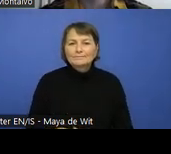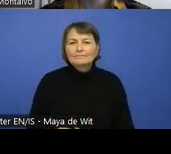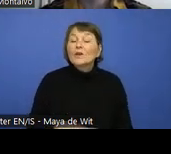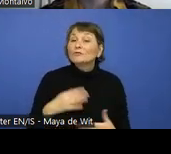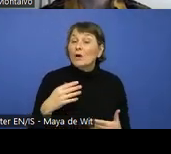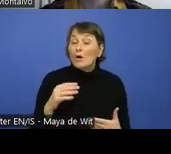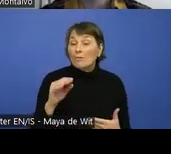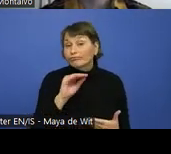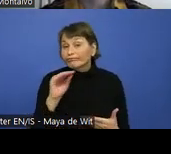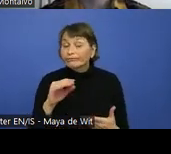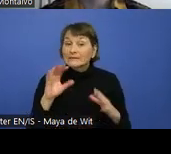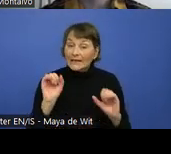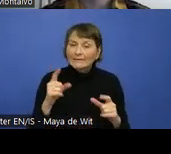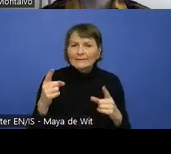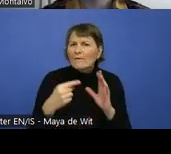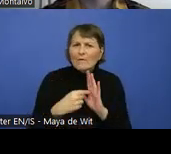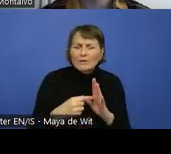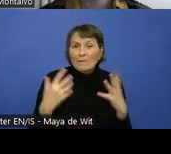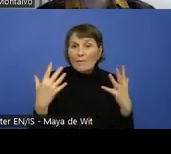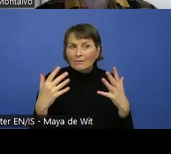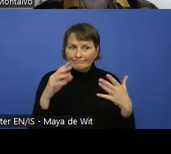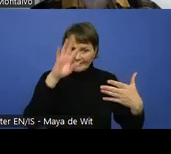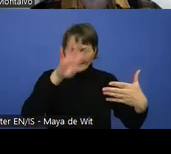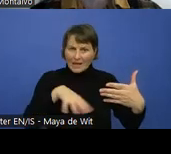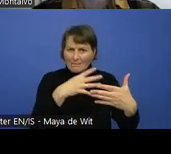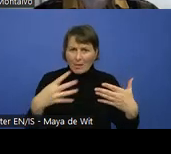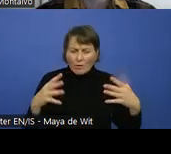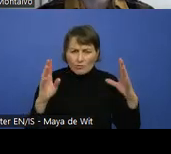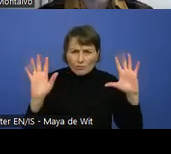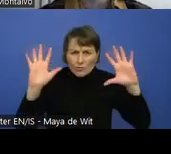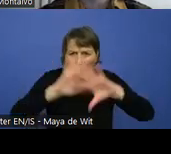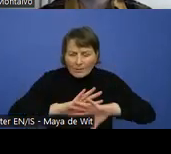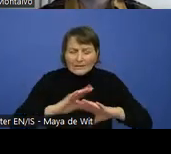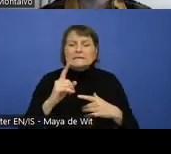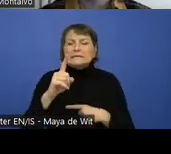For example, if there is a complex table you can provide that same data in an image or